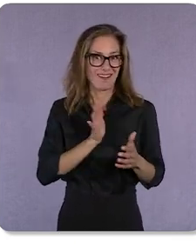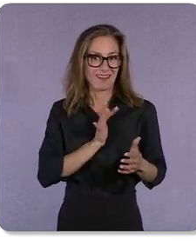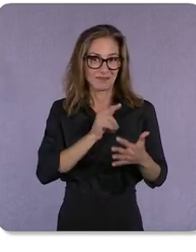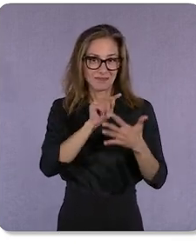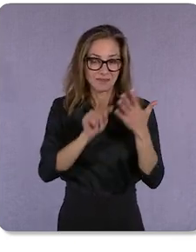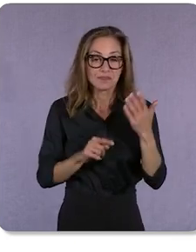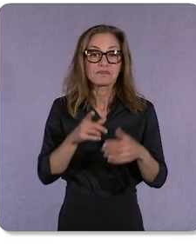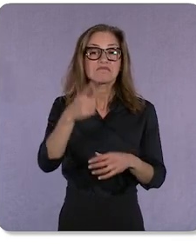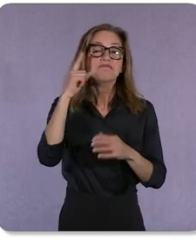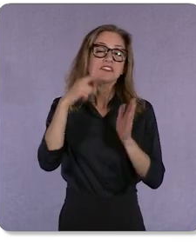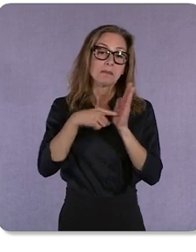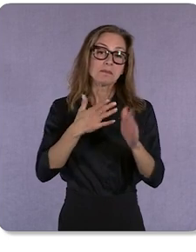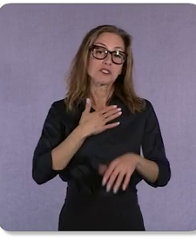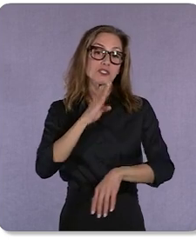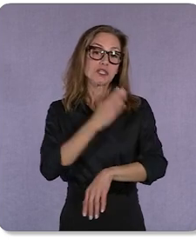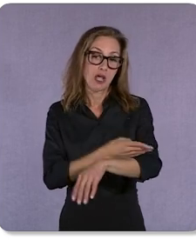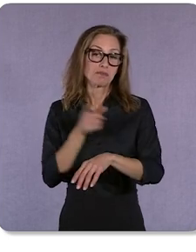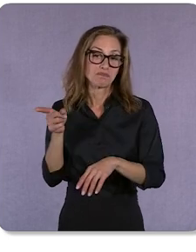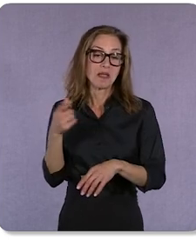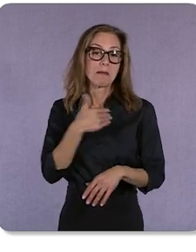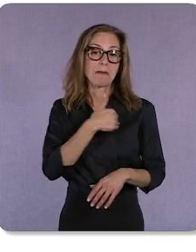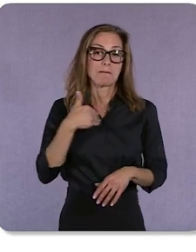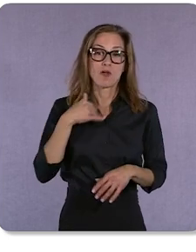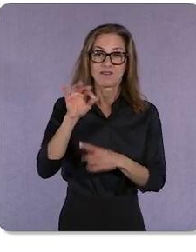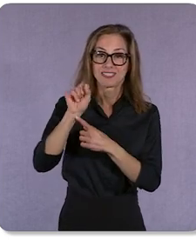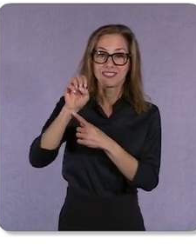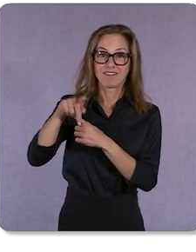Let’s say my daughter, a member of Sephora’s Beauty Insider Program,